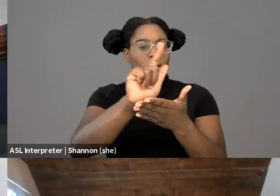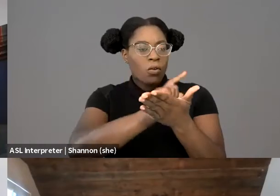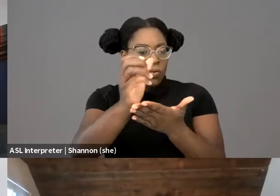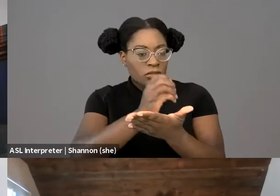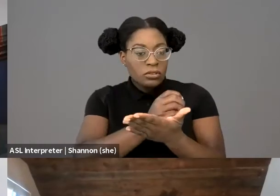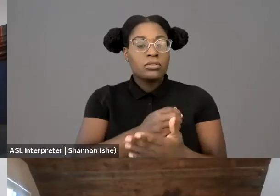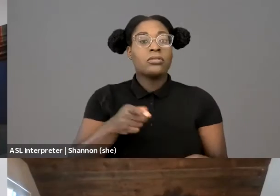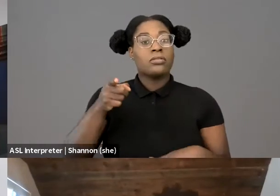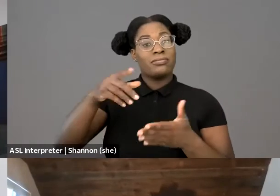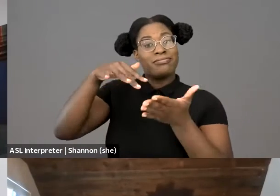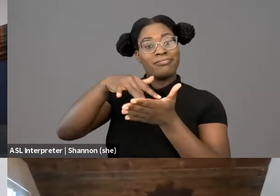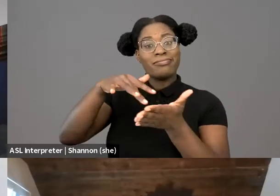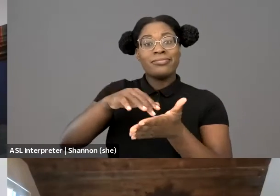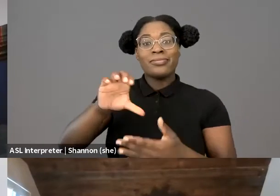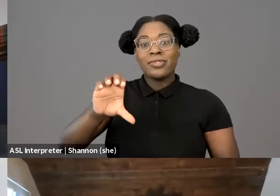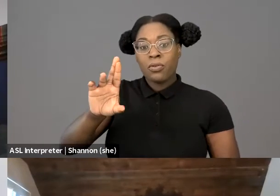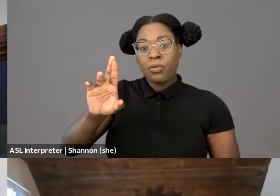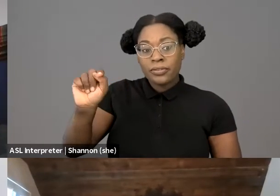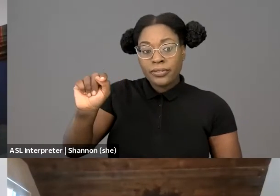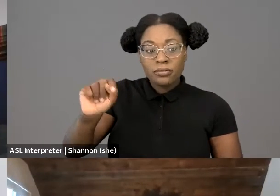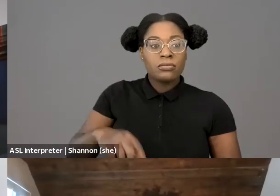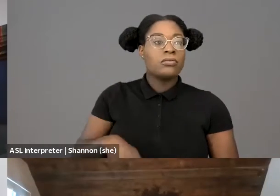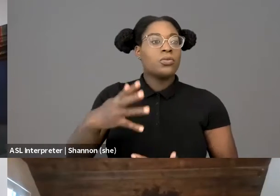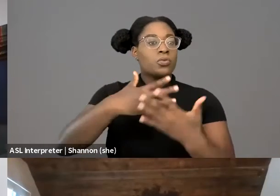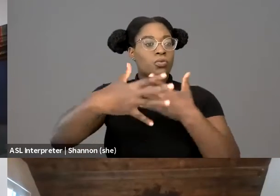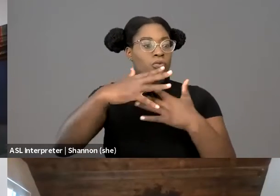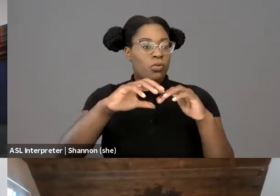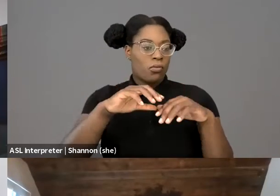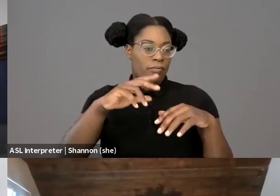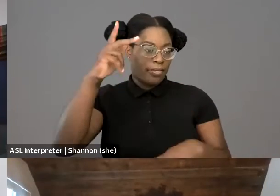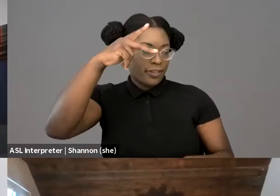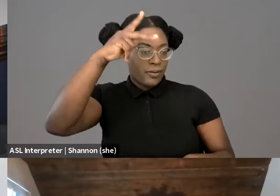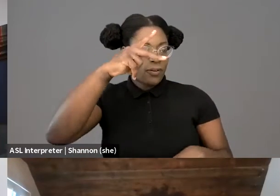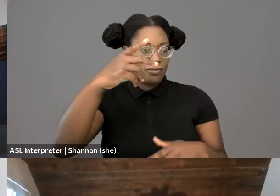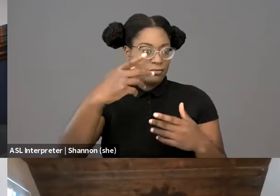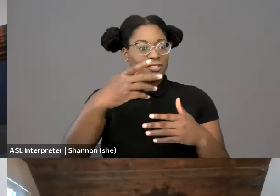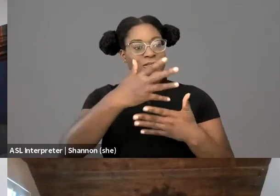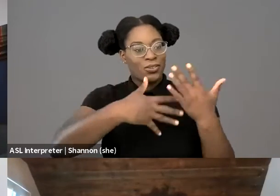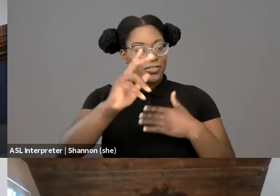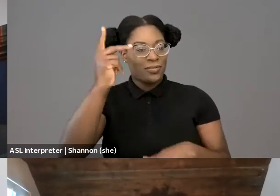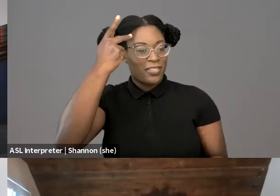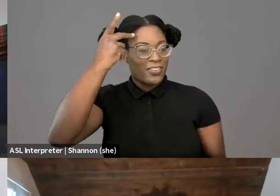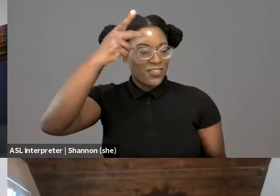and social and political philosophy to study community development, economic and environmental justice,